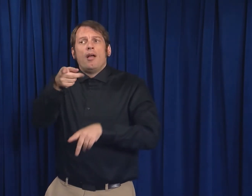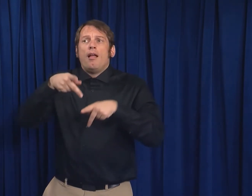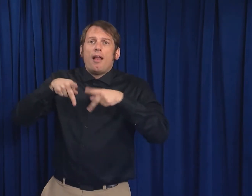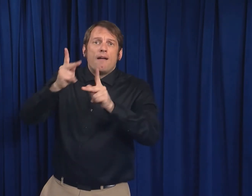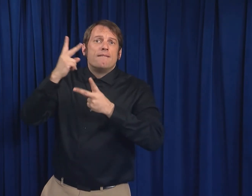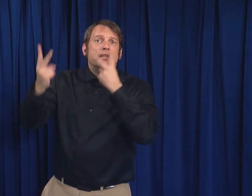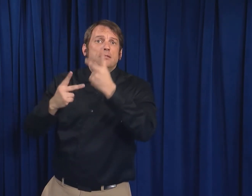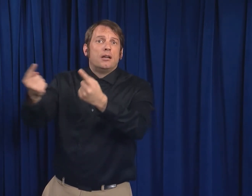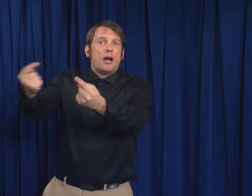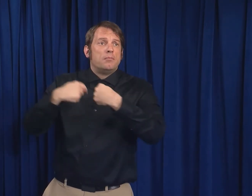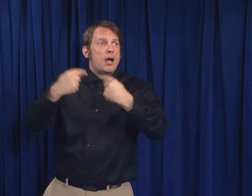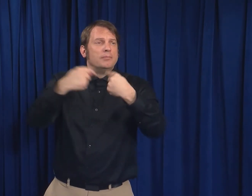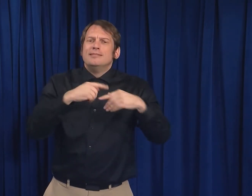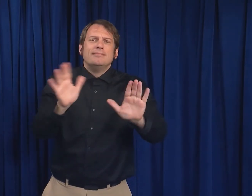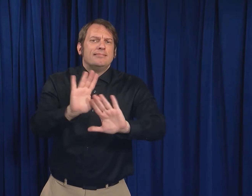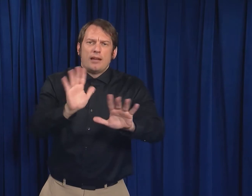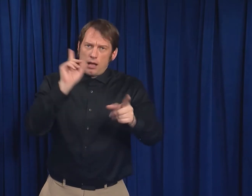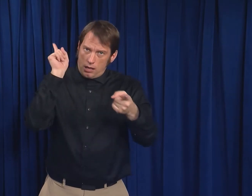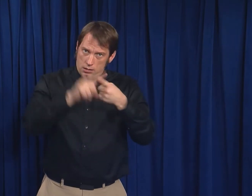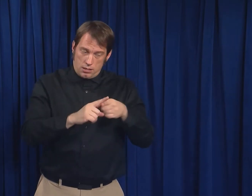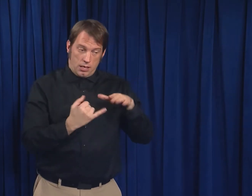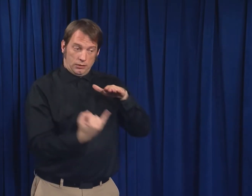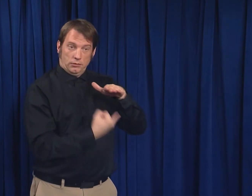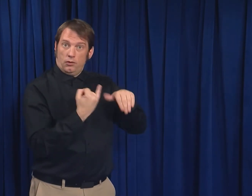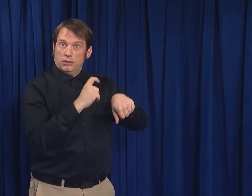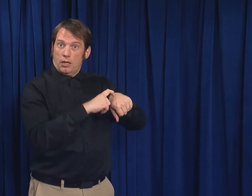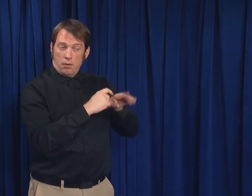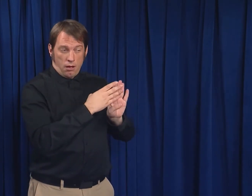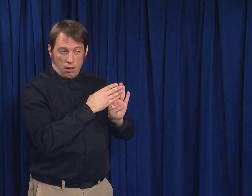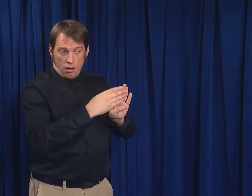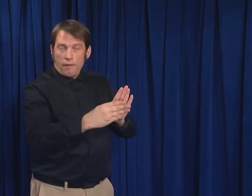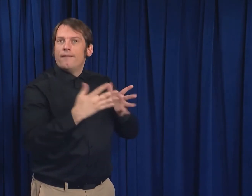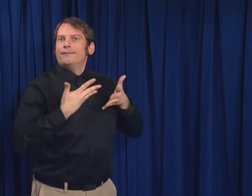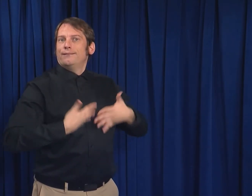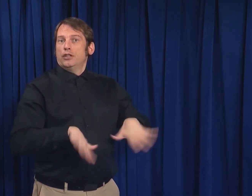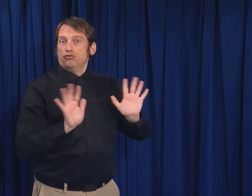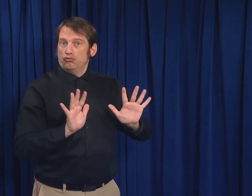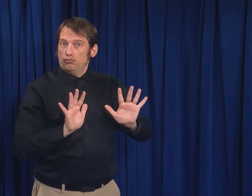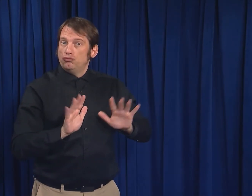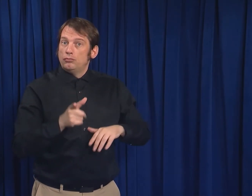Do not allow visitors until your isolation period has ended.